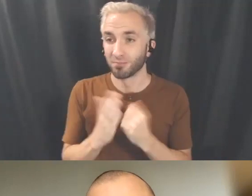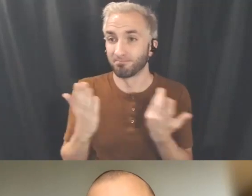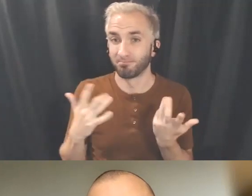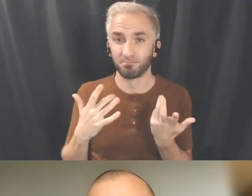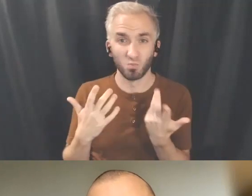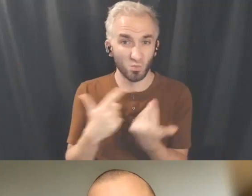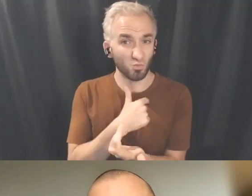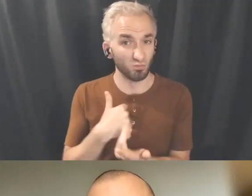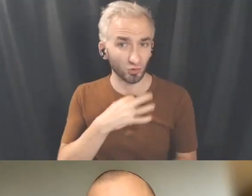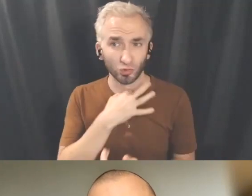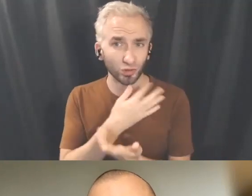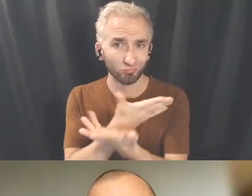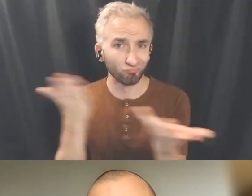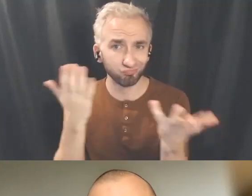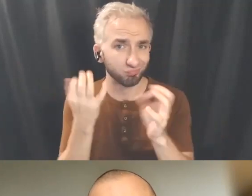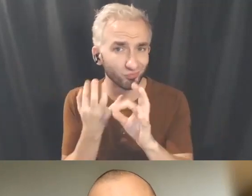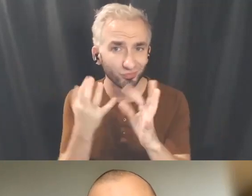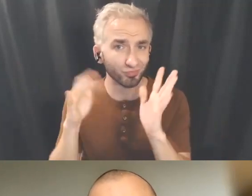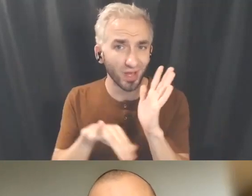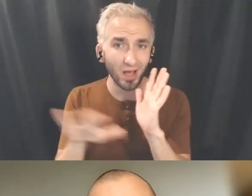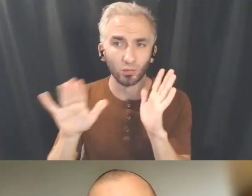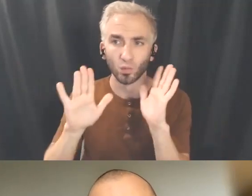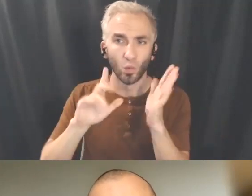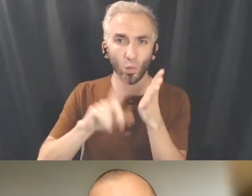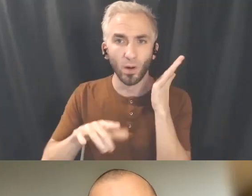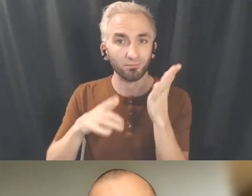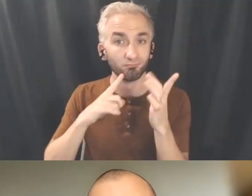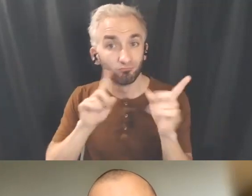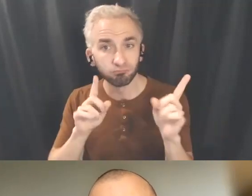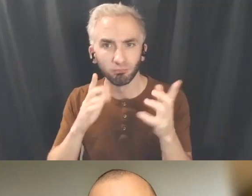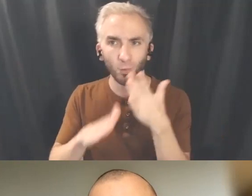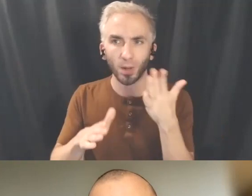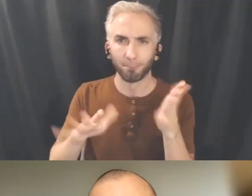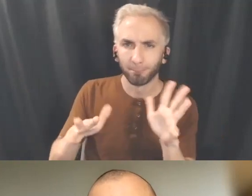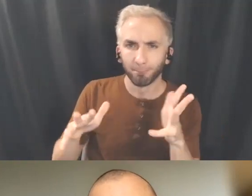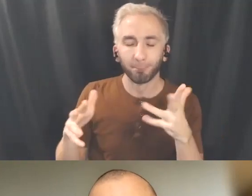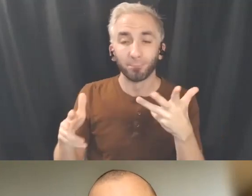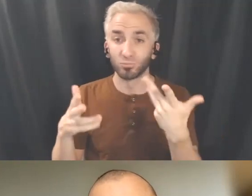what you know, what gels with them so it can help us to move forward with the project.